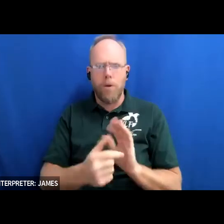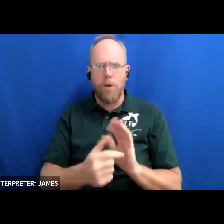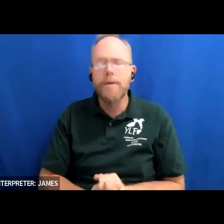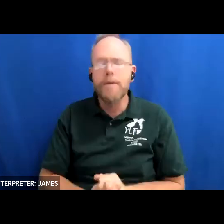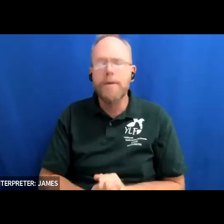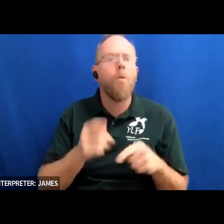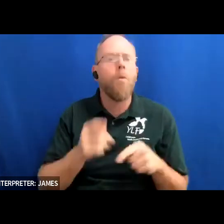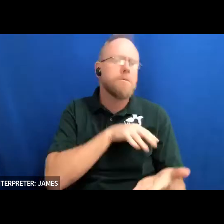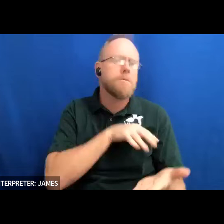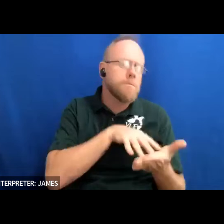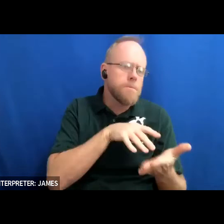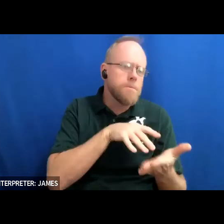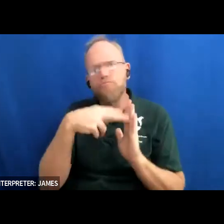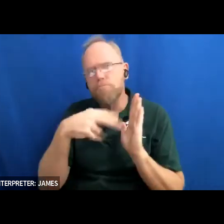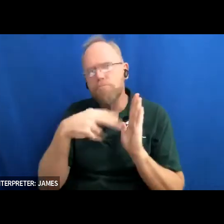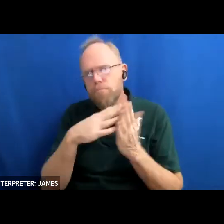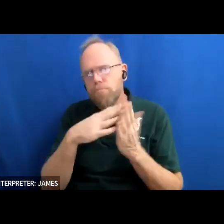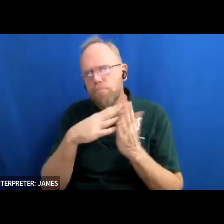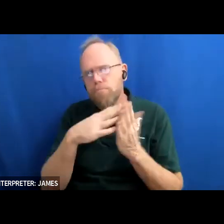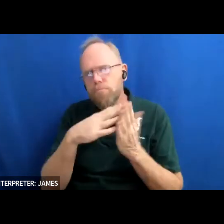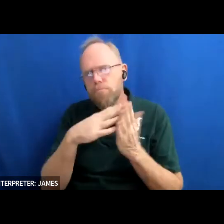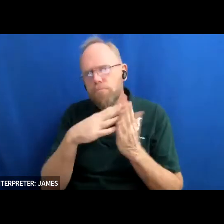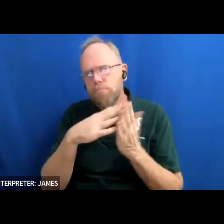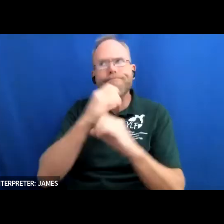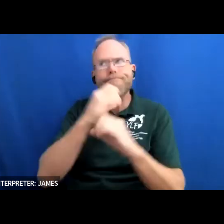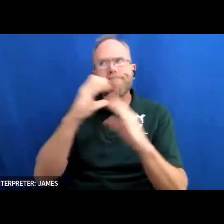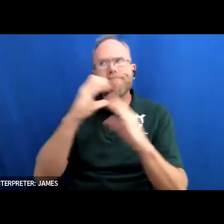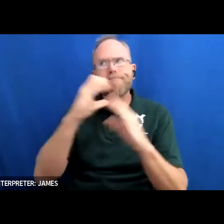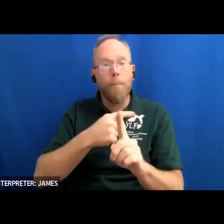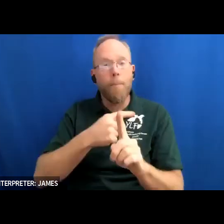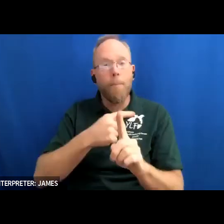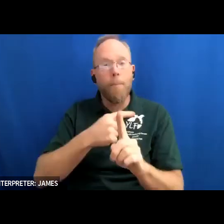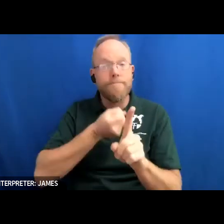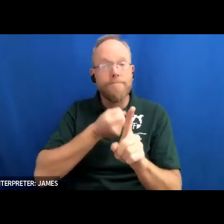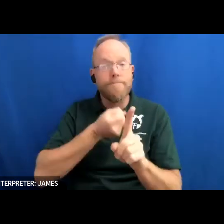and think about how this could positively change the way they see the world and other